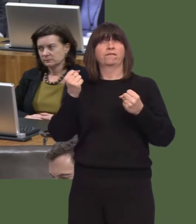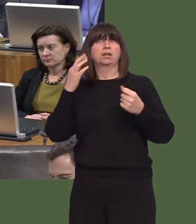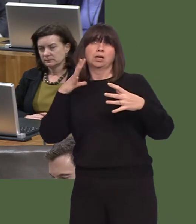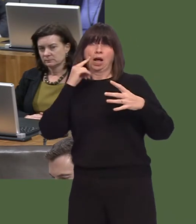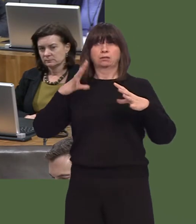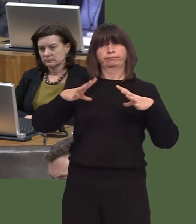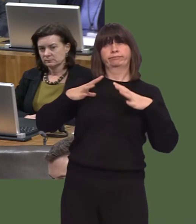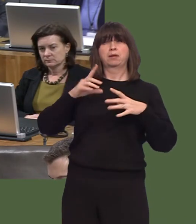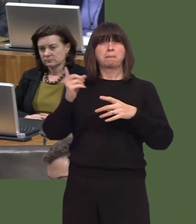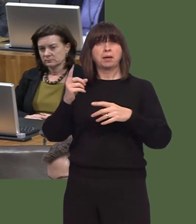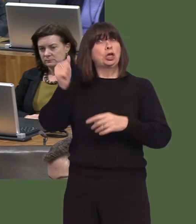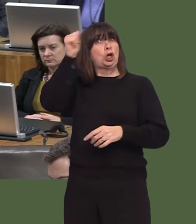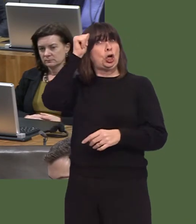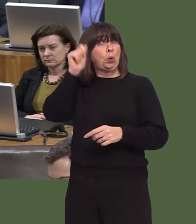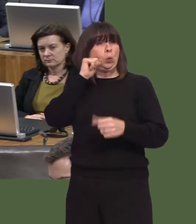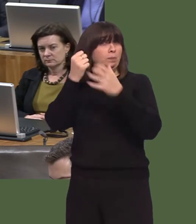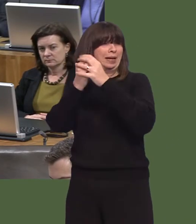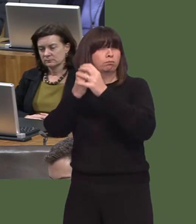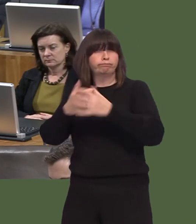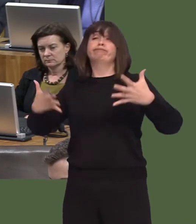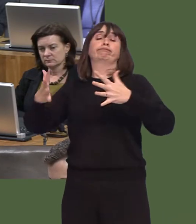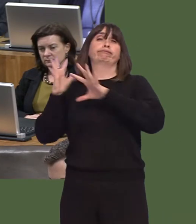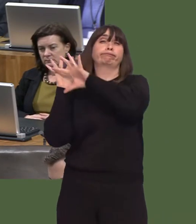No, I don't think so, given the figures that we've seen on more than one date over the